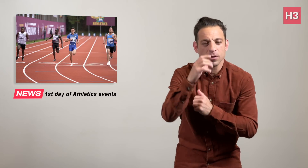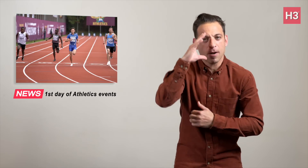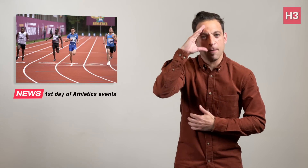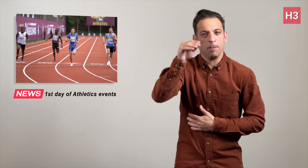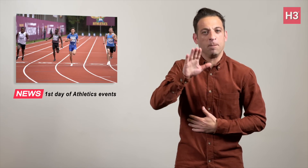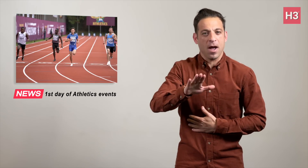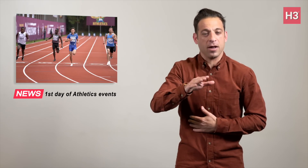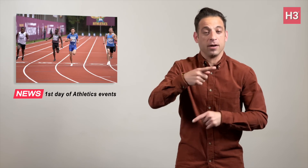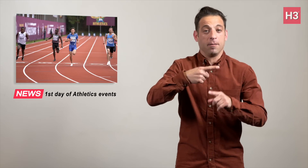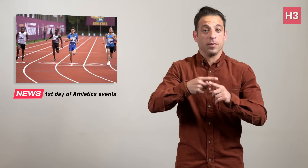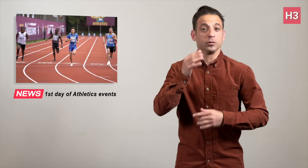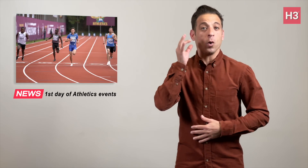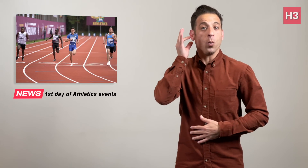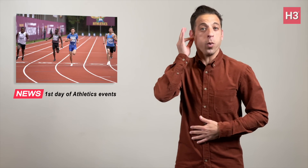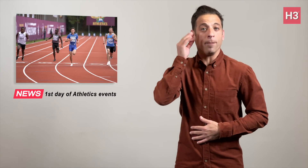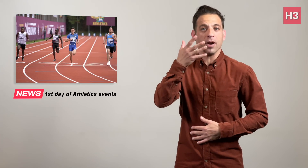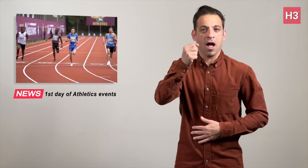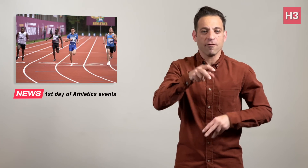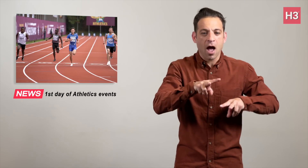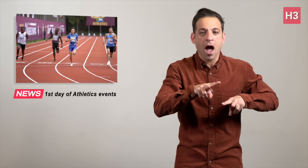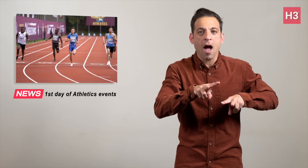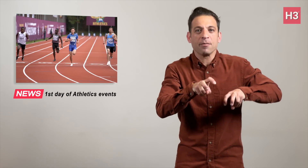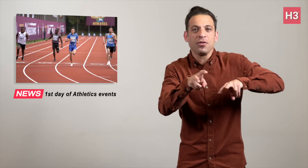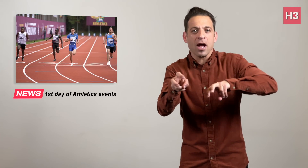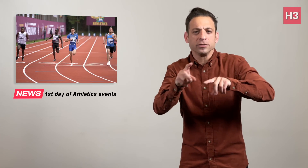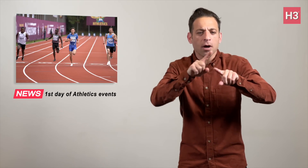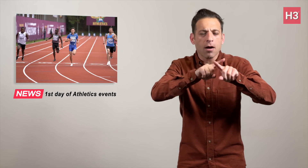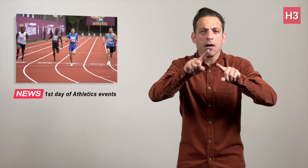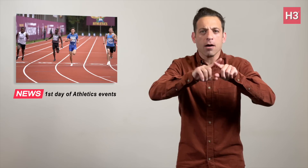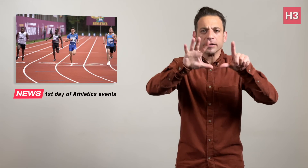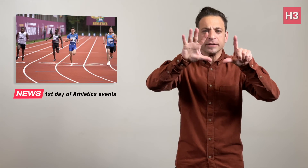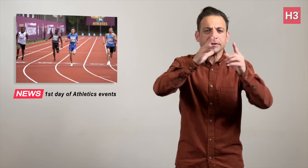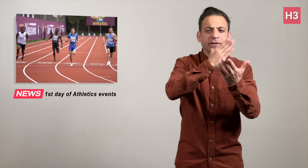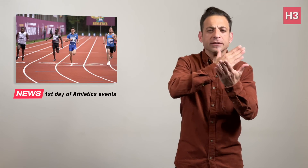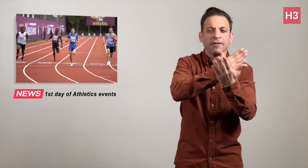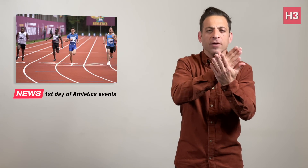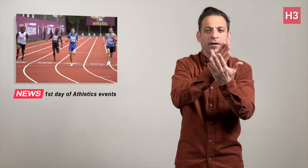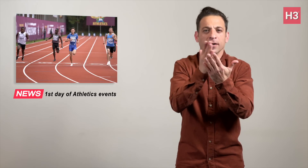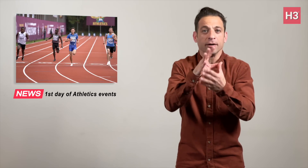Men’s 100m heats, Women’s Heptathlon events,